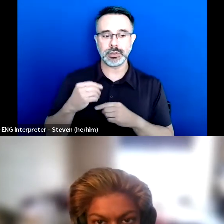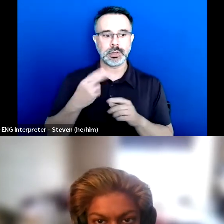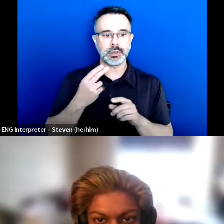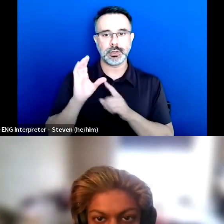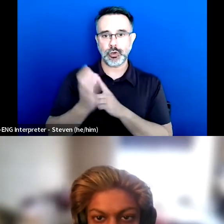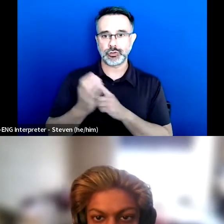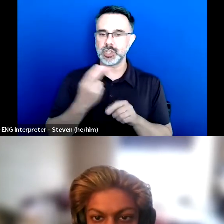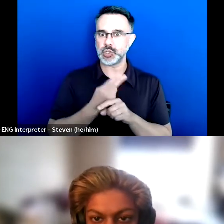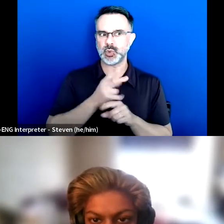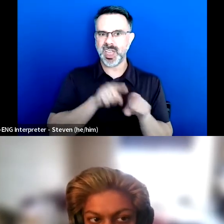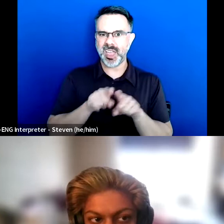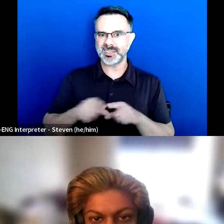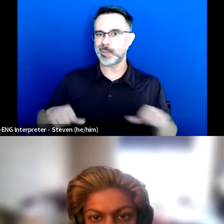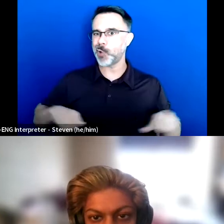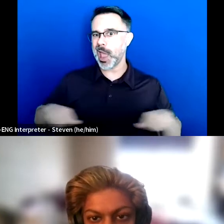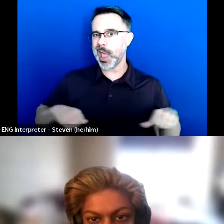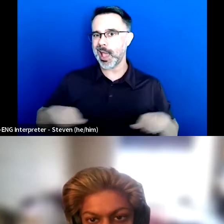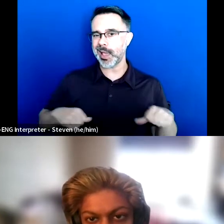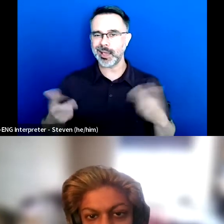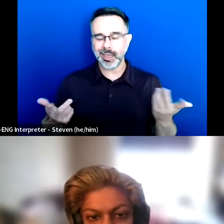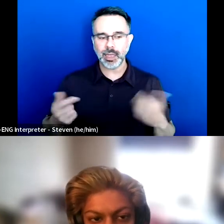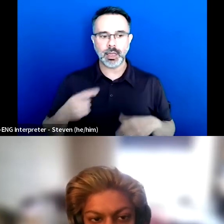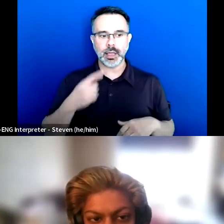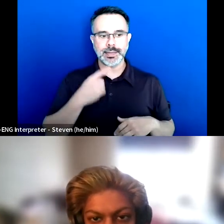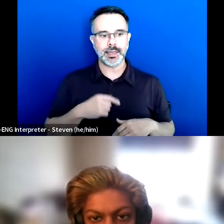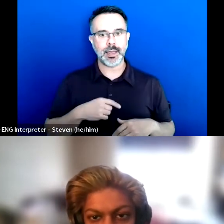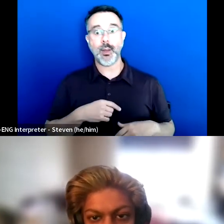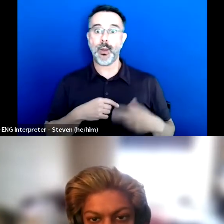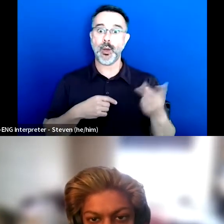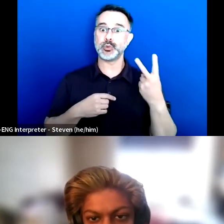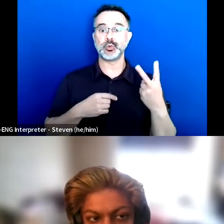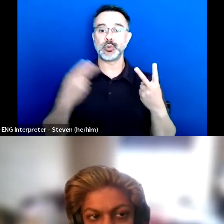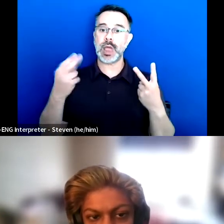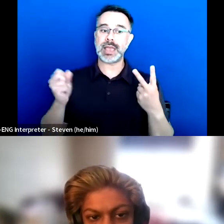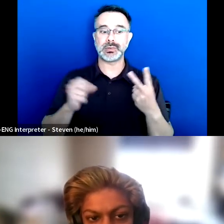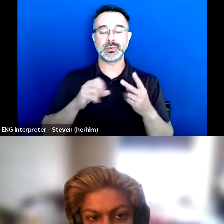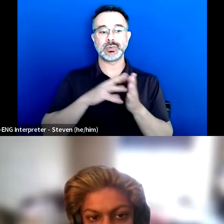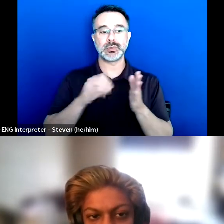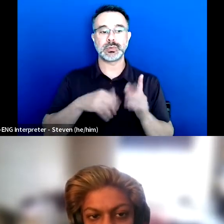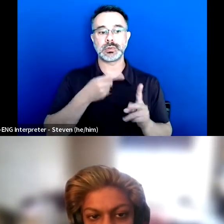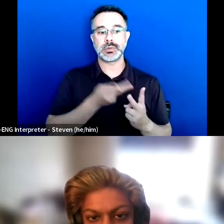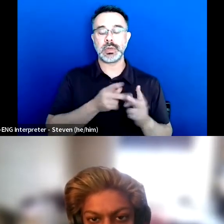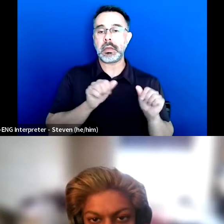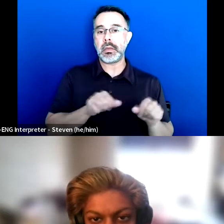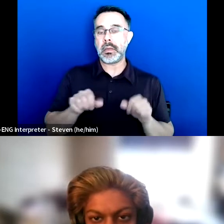Like they would say to high school students who are prospective SAIC [assumed spelling] students